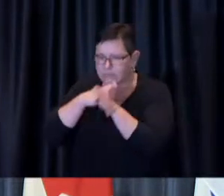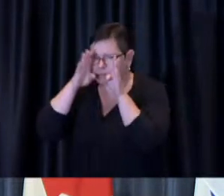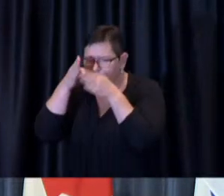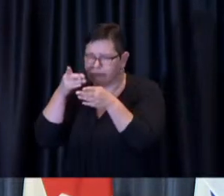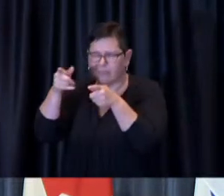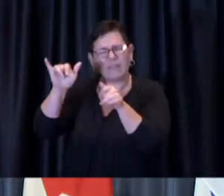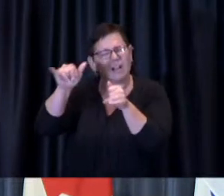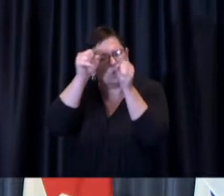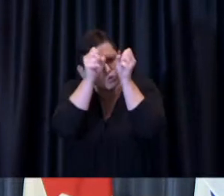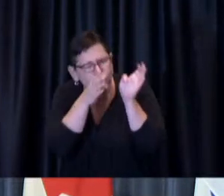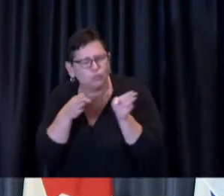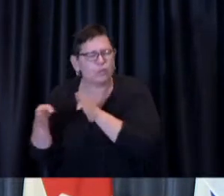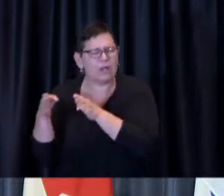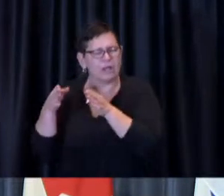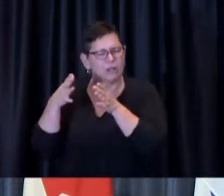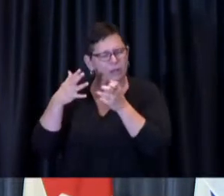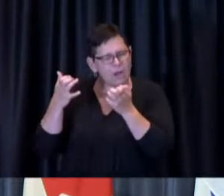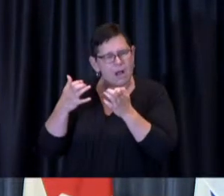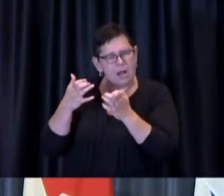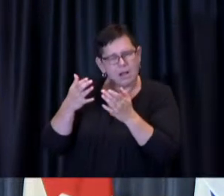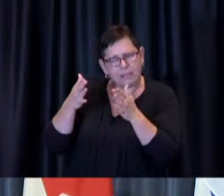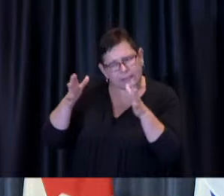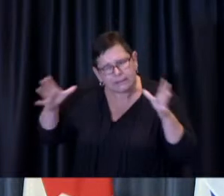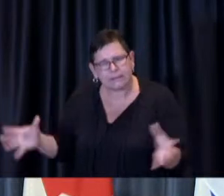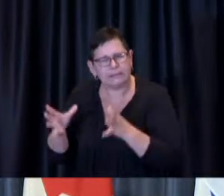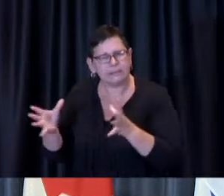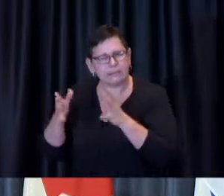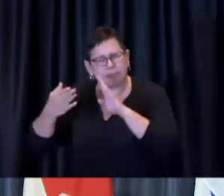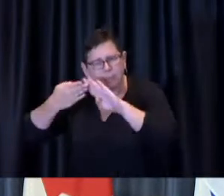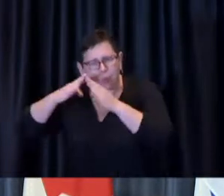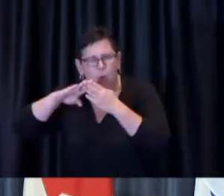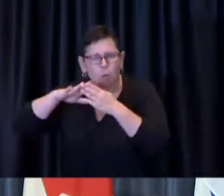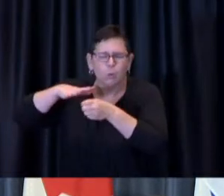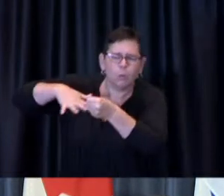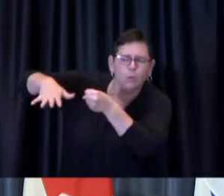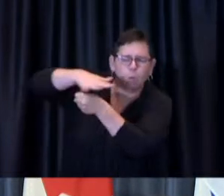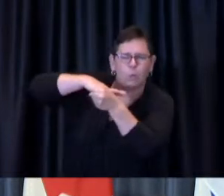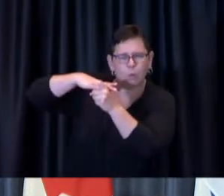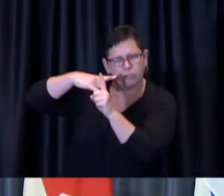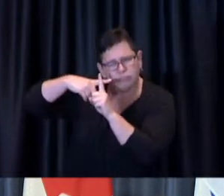heavily by the local community for example grocery stores, shopping plazas and schools.